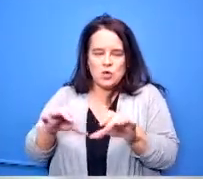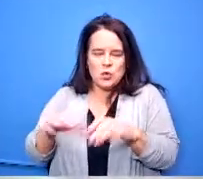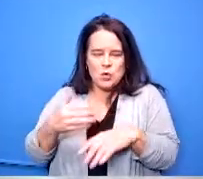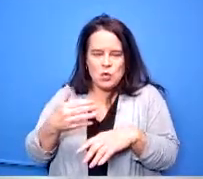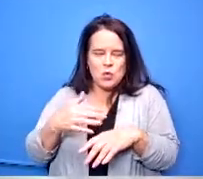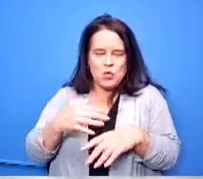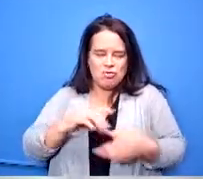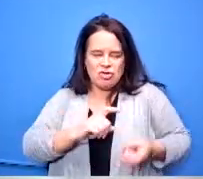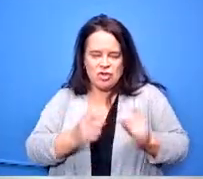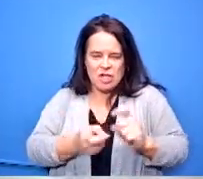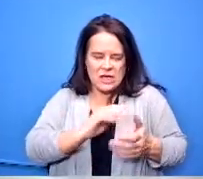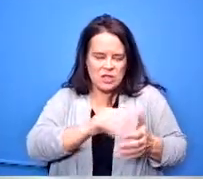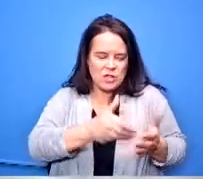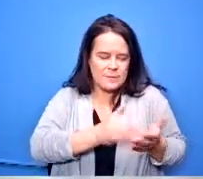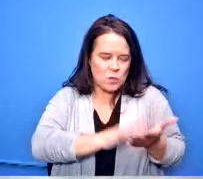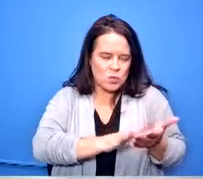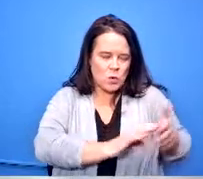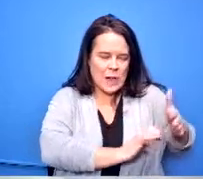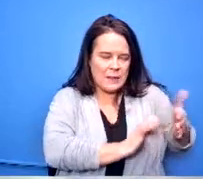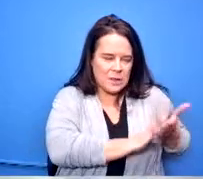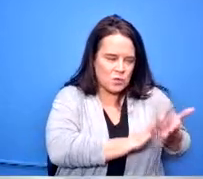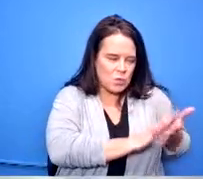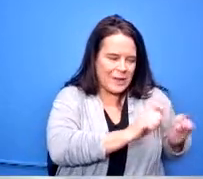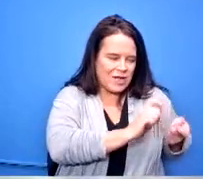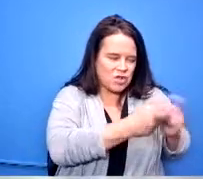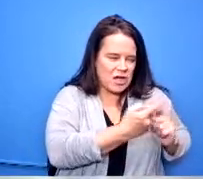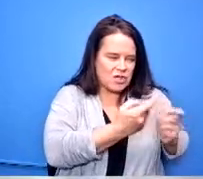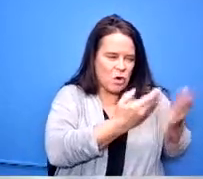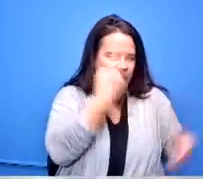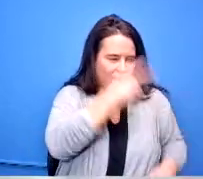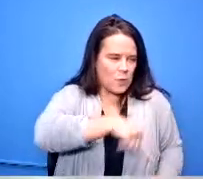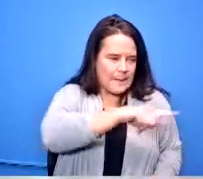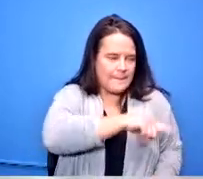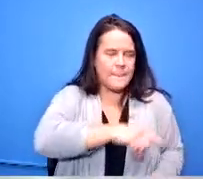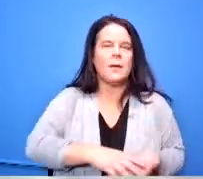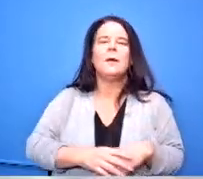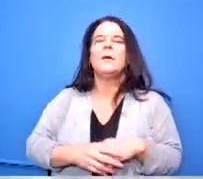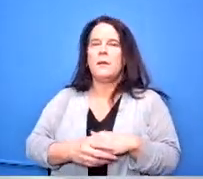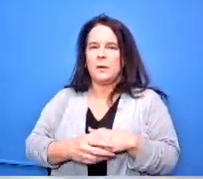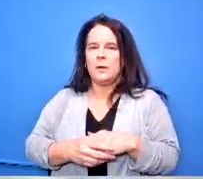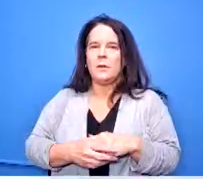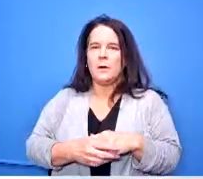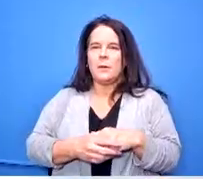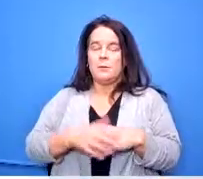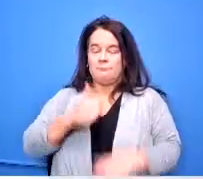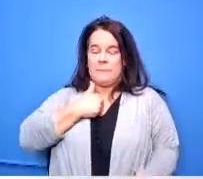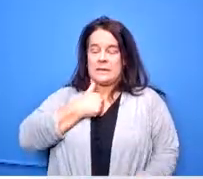middle school children coming up through dps well i can speak to middle school i know last year we